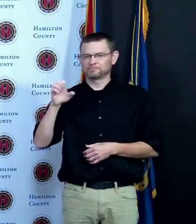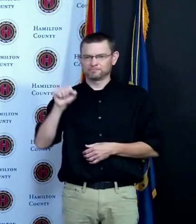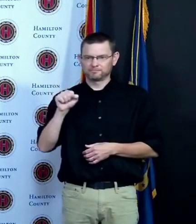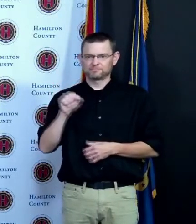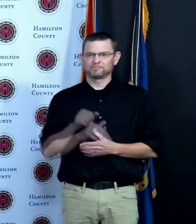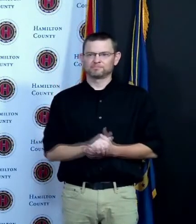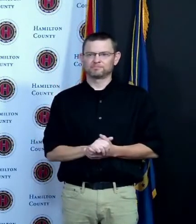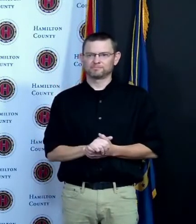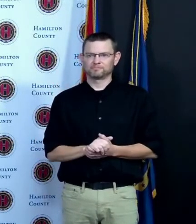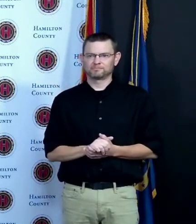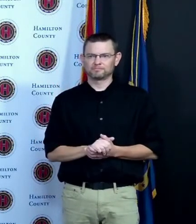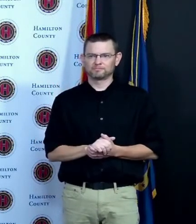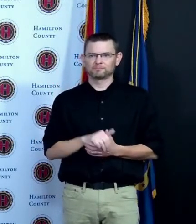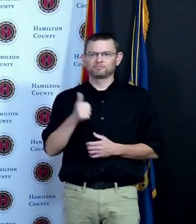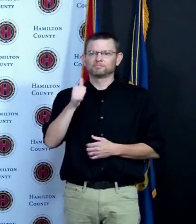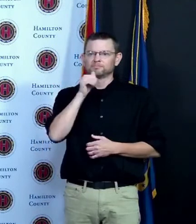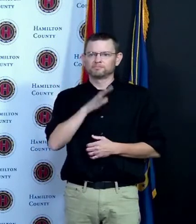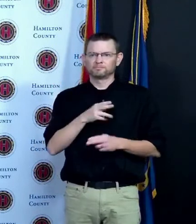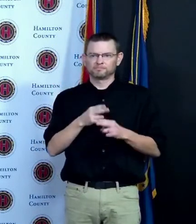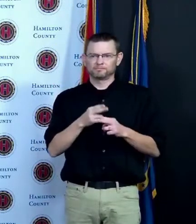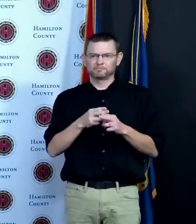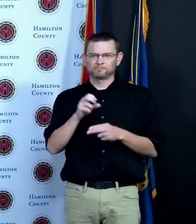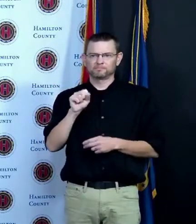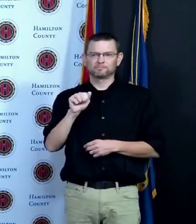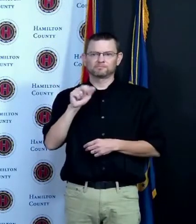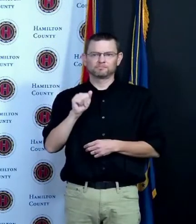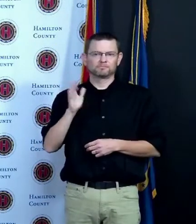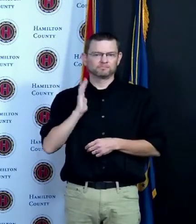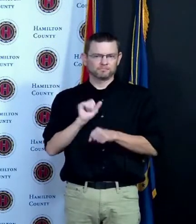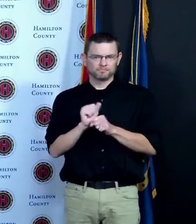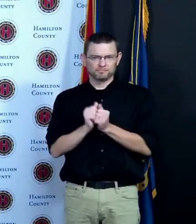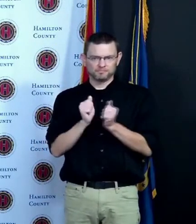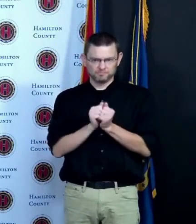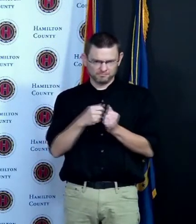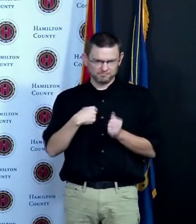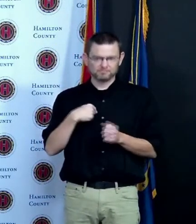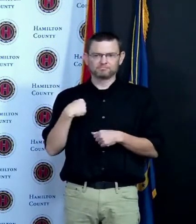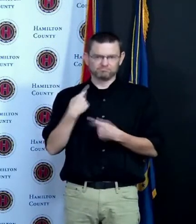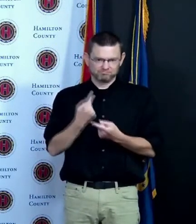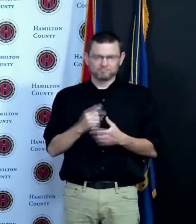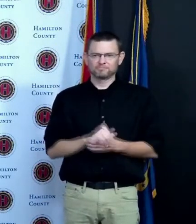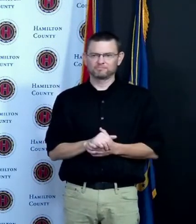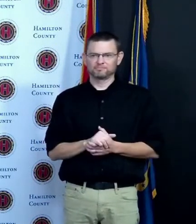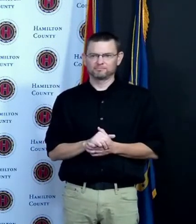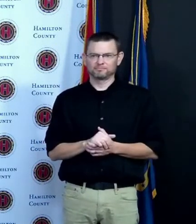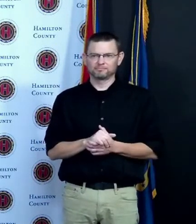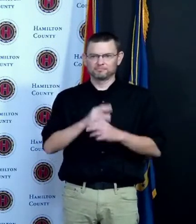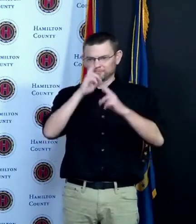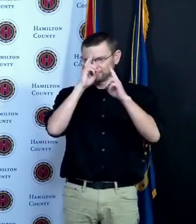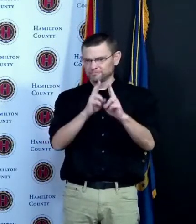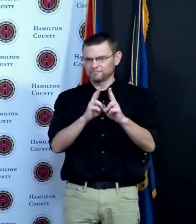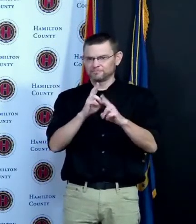meetings to thousands of Hamilton County residents who identify as deaf deaf/blind or hard of hearing